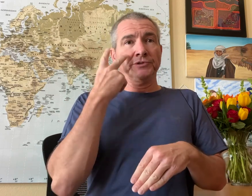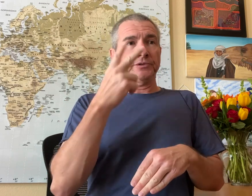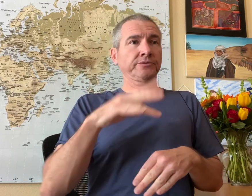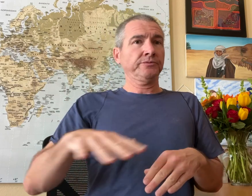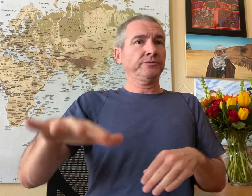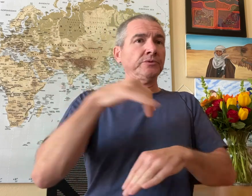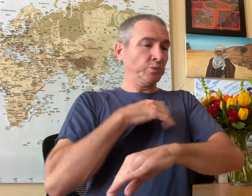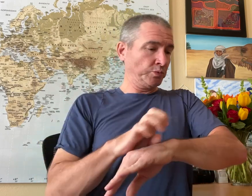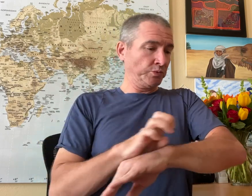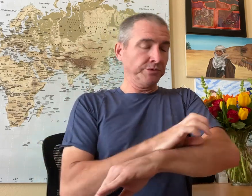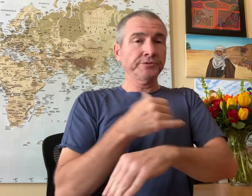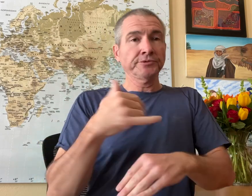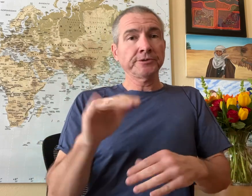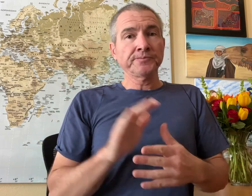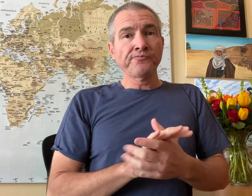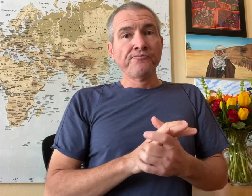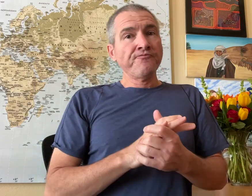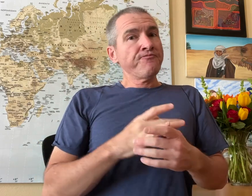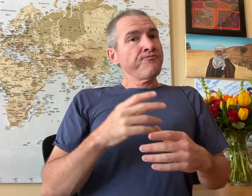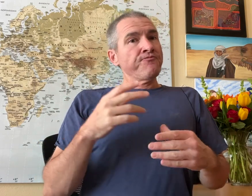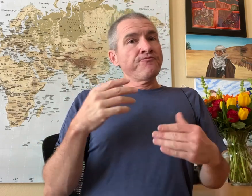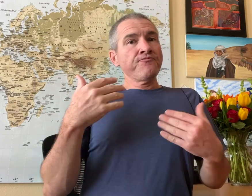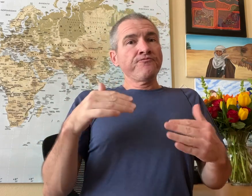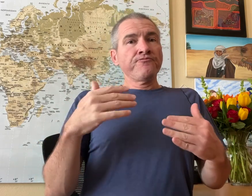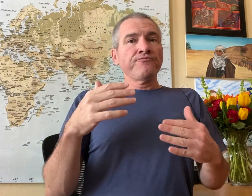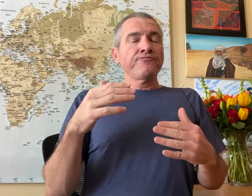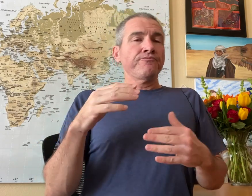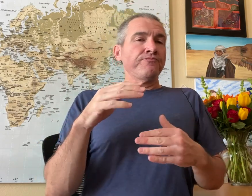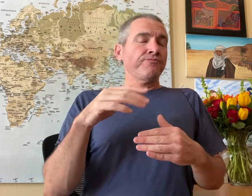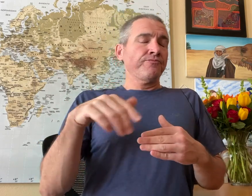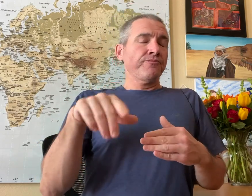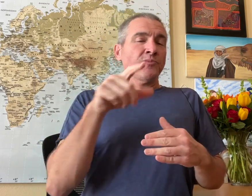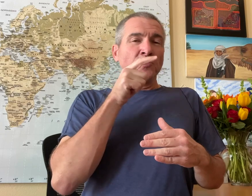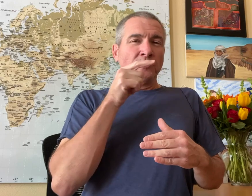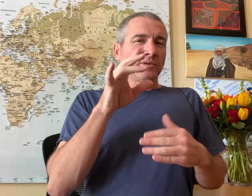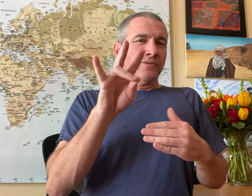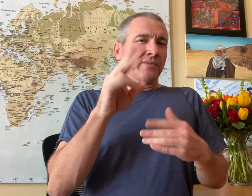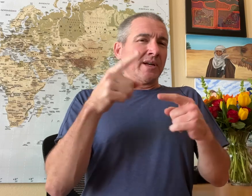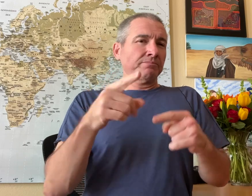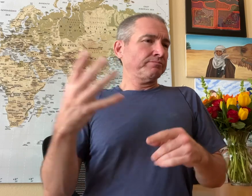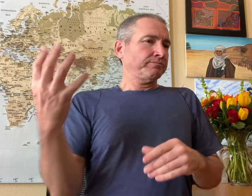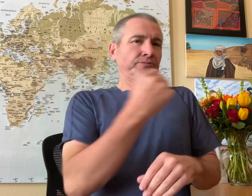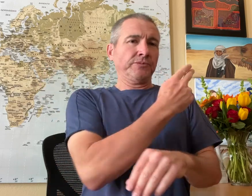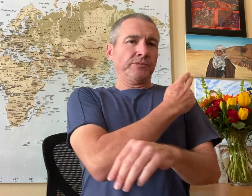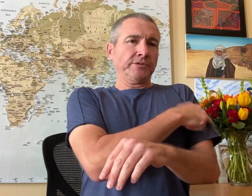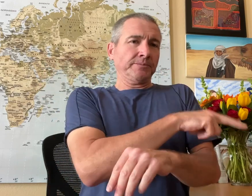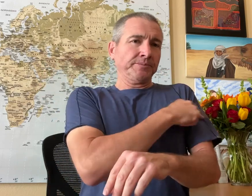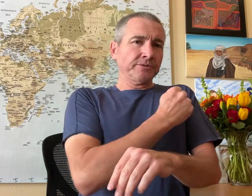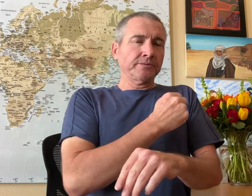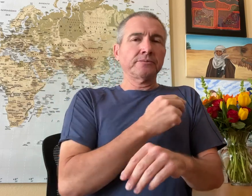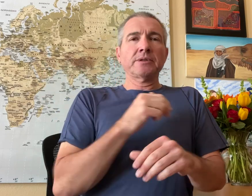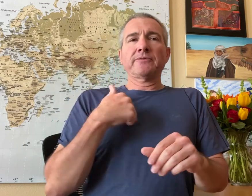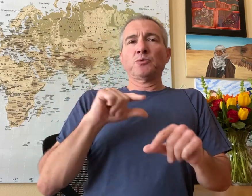and I still have chills from what I saw. Seven people were taken to the hospital.